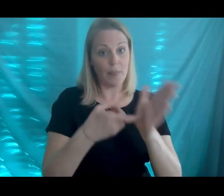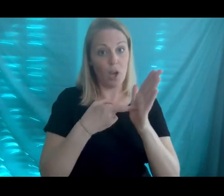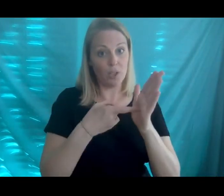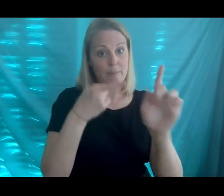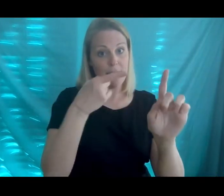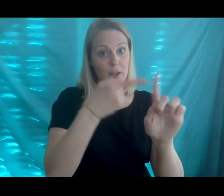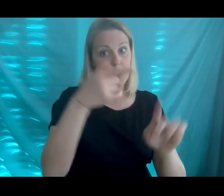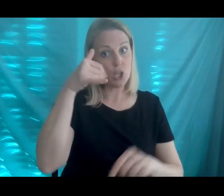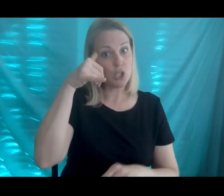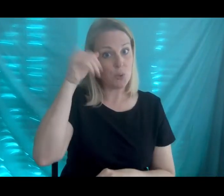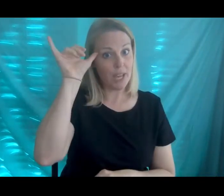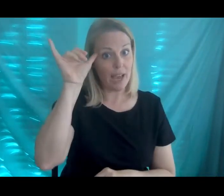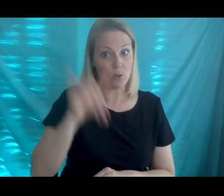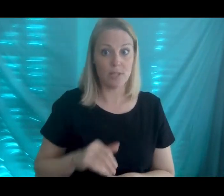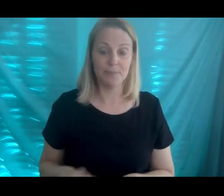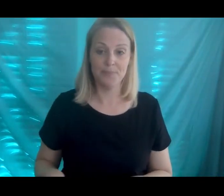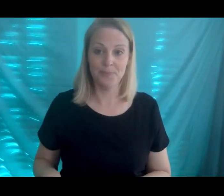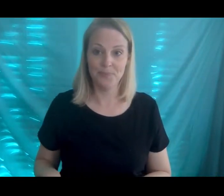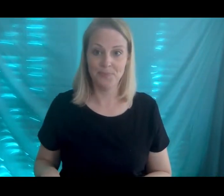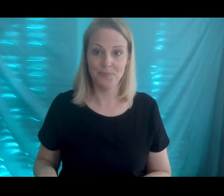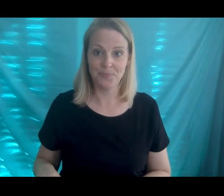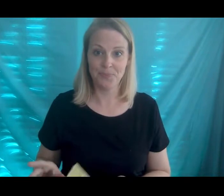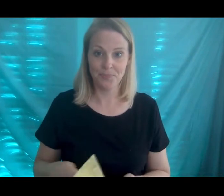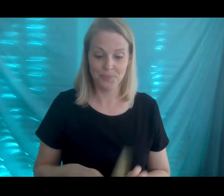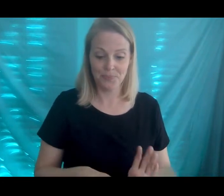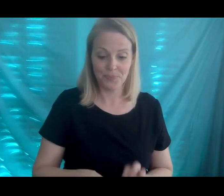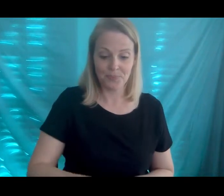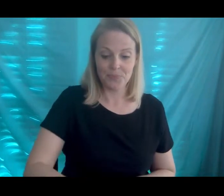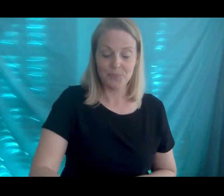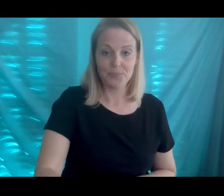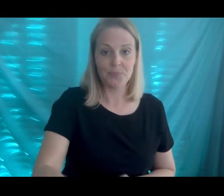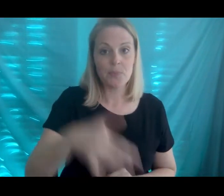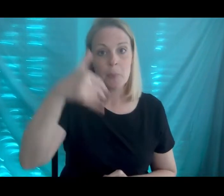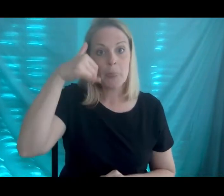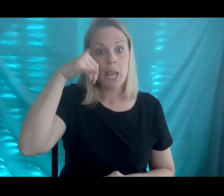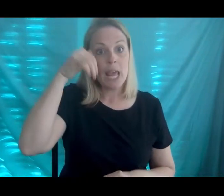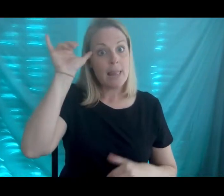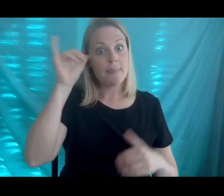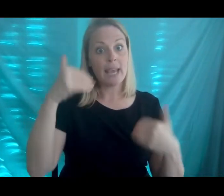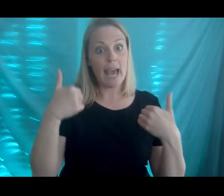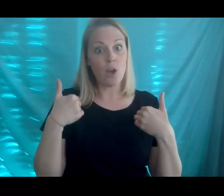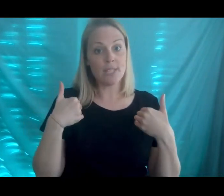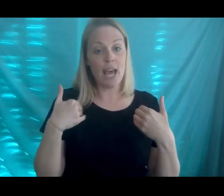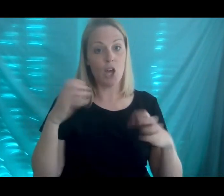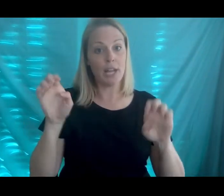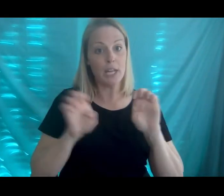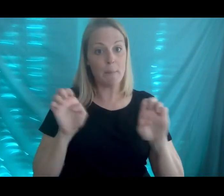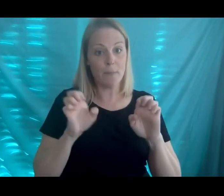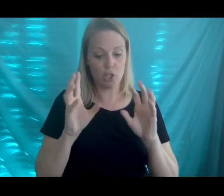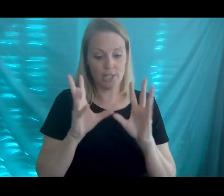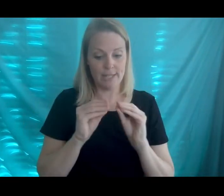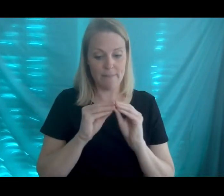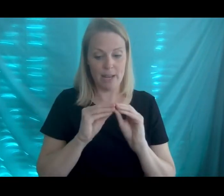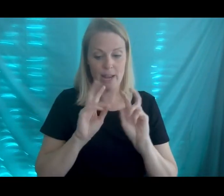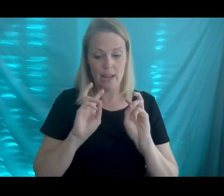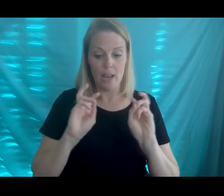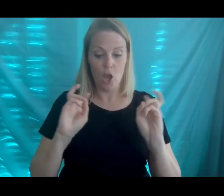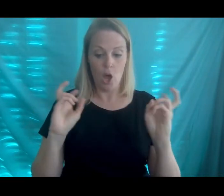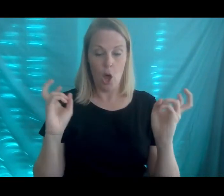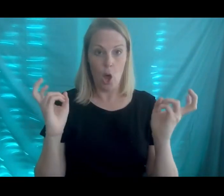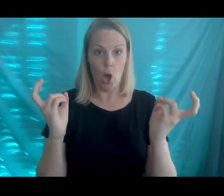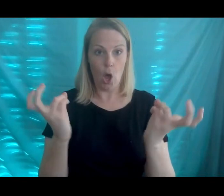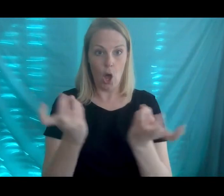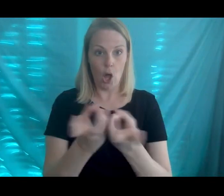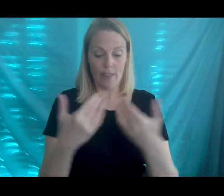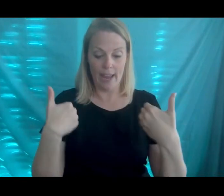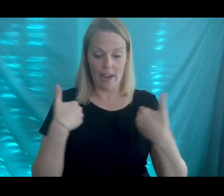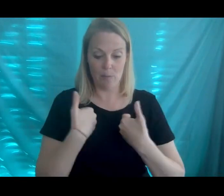ultimatum to the cows the cows held an emergency meeting all the animals